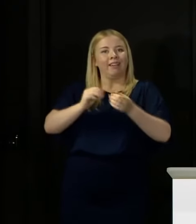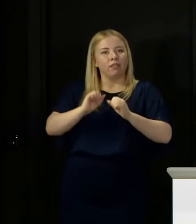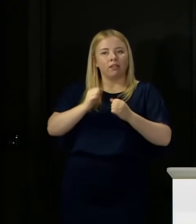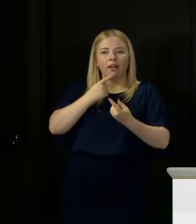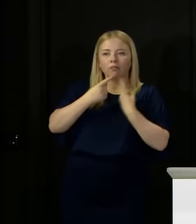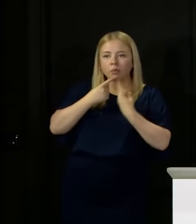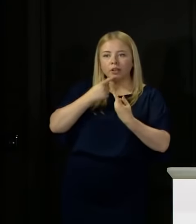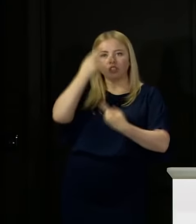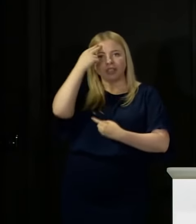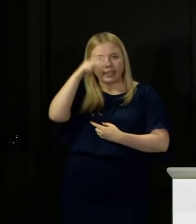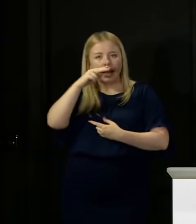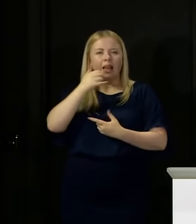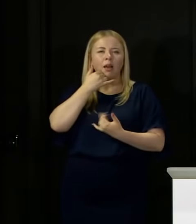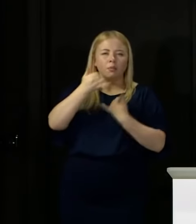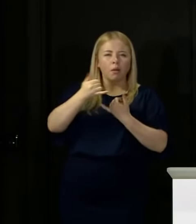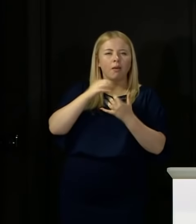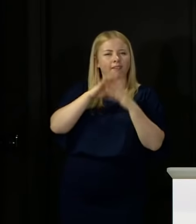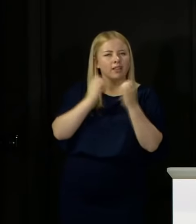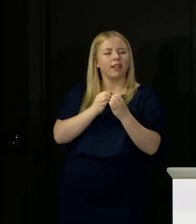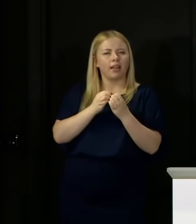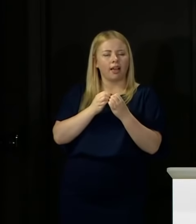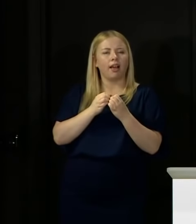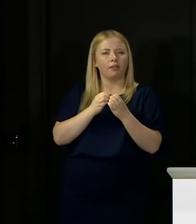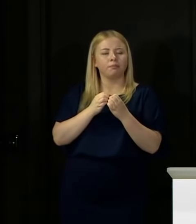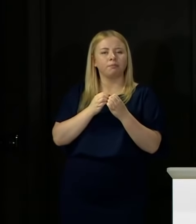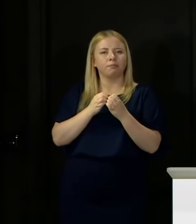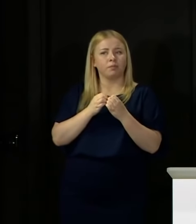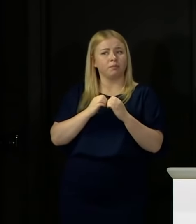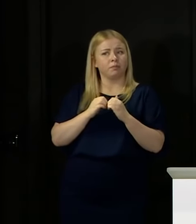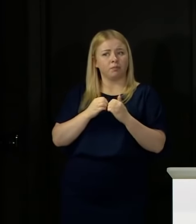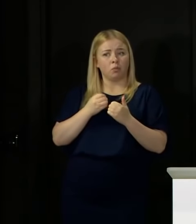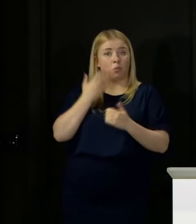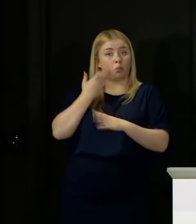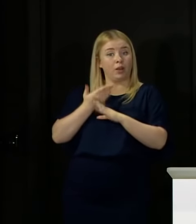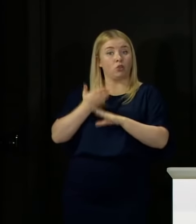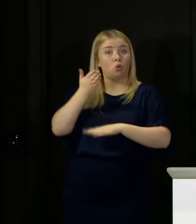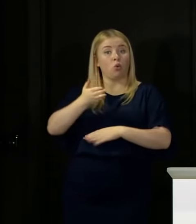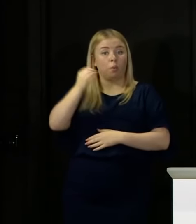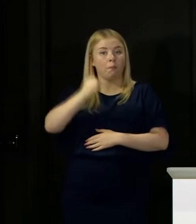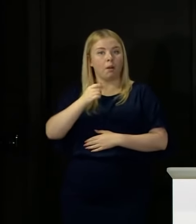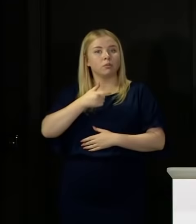when they go to pubs and restaurants, but my view overall in terms of compliance with